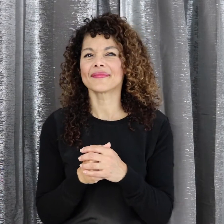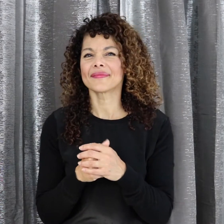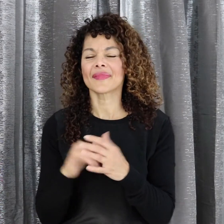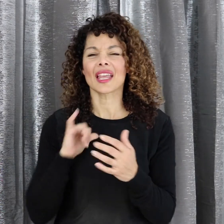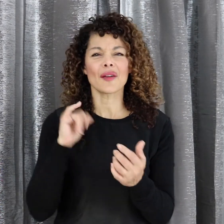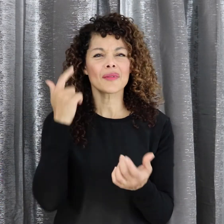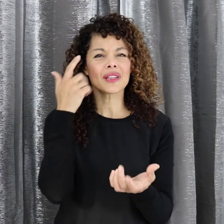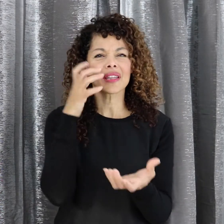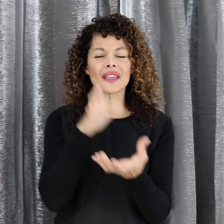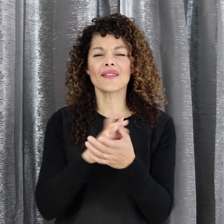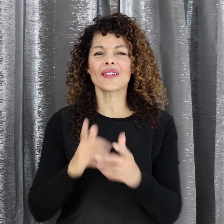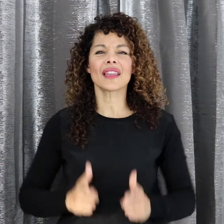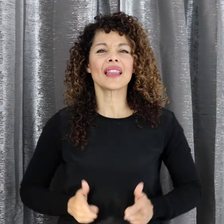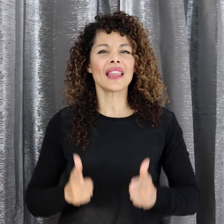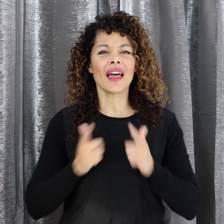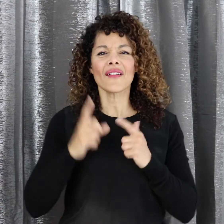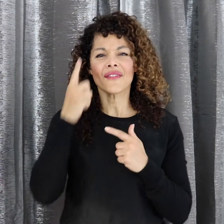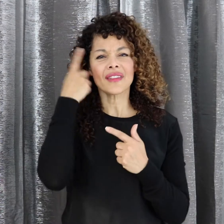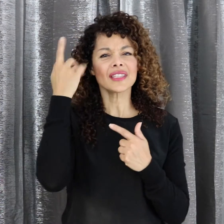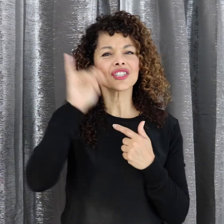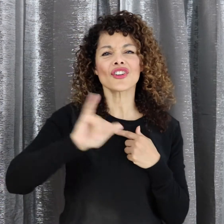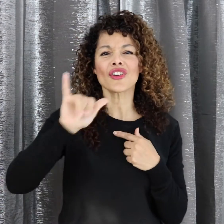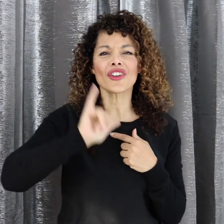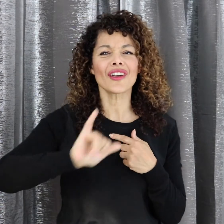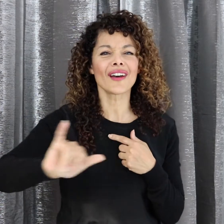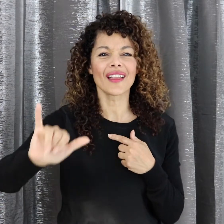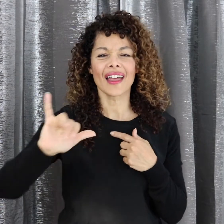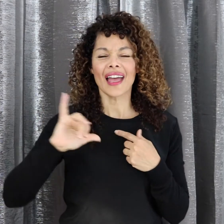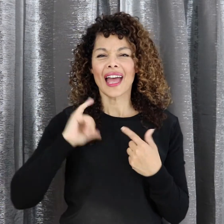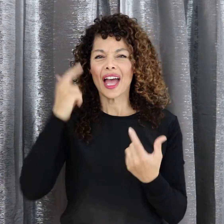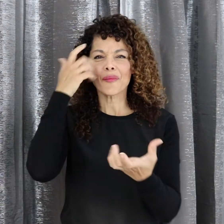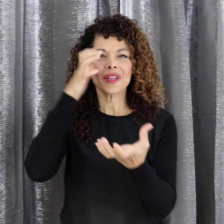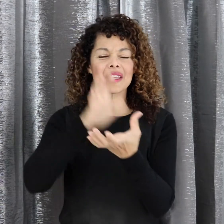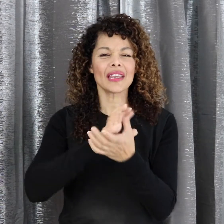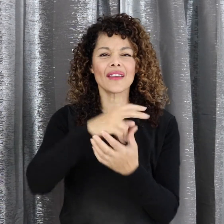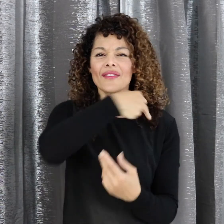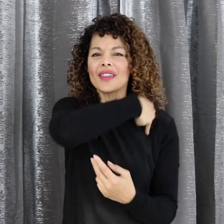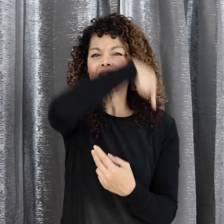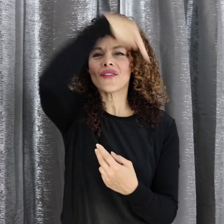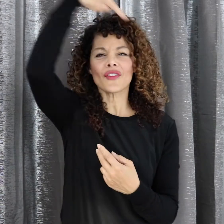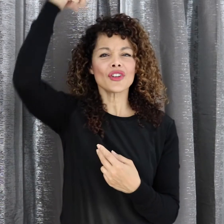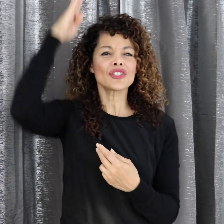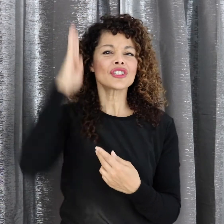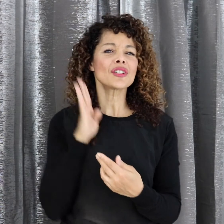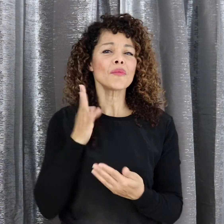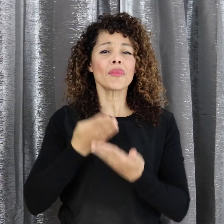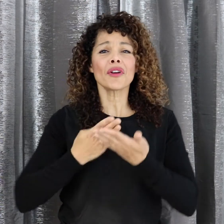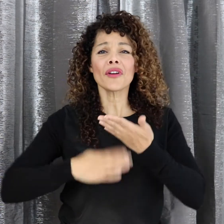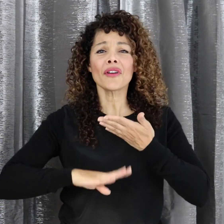I believe in life eternal I believe in the virgin birth